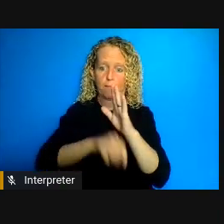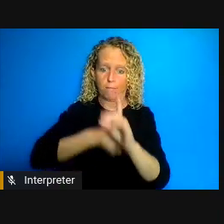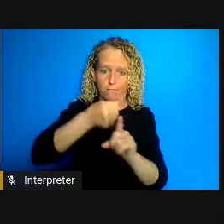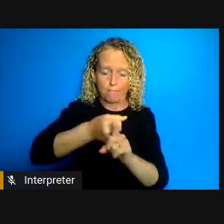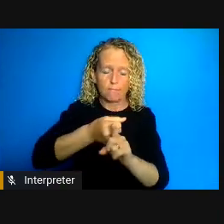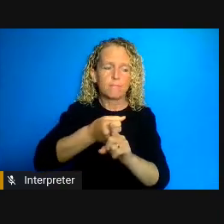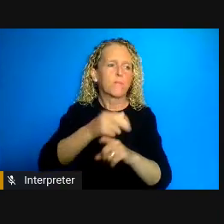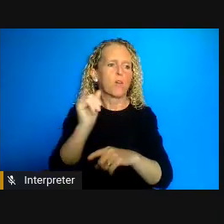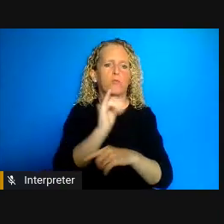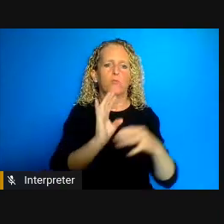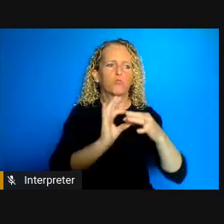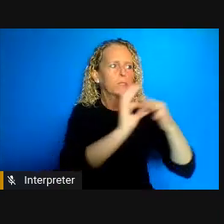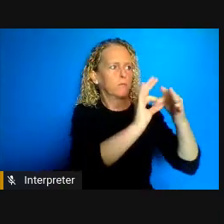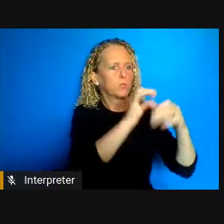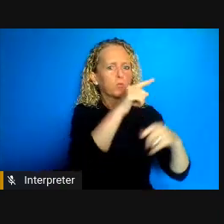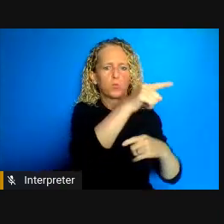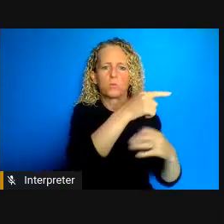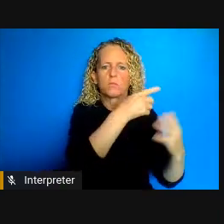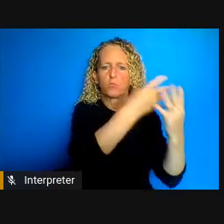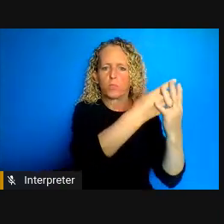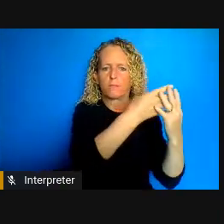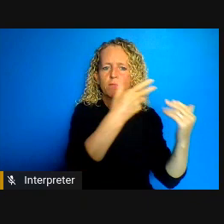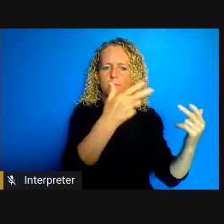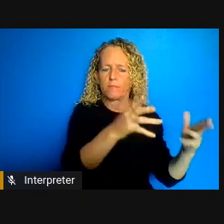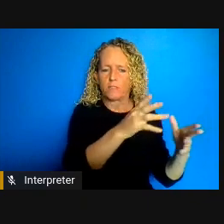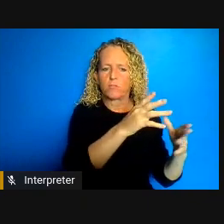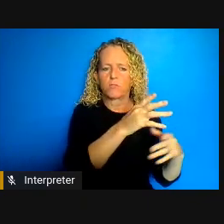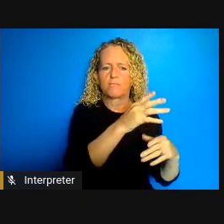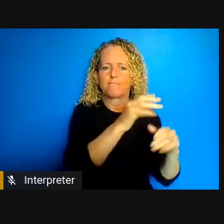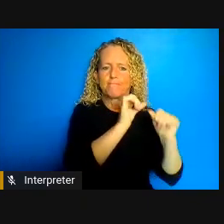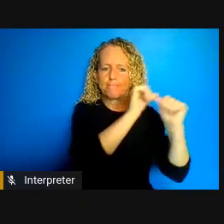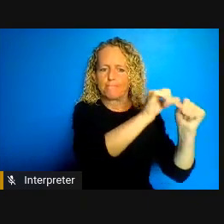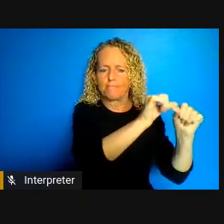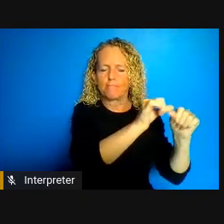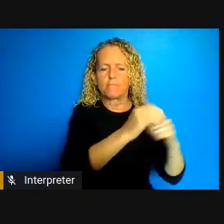example to my work that's more focused specifically on disability and